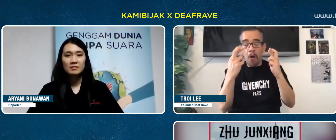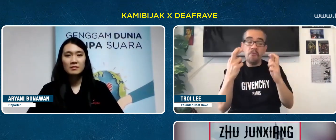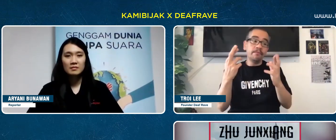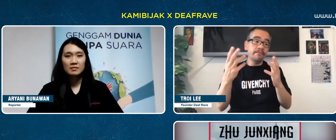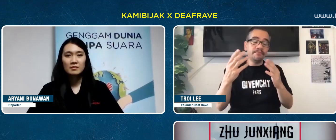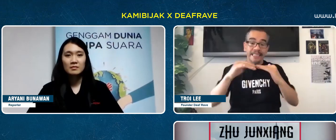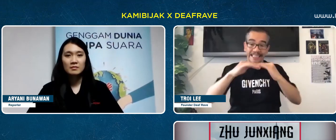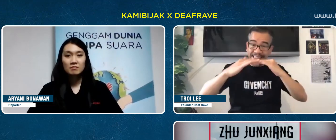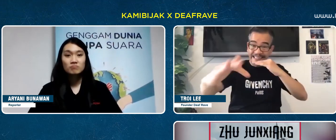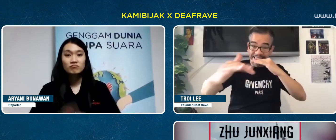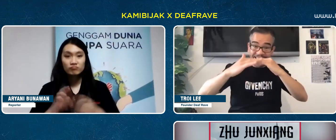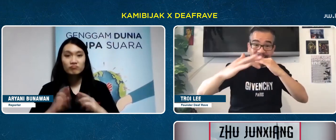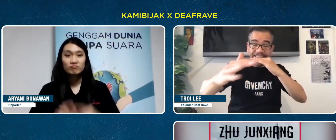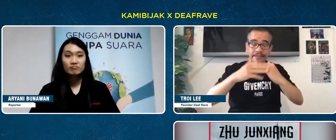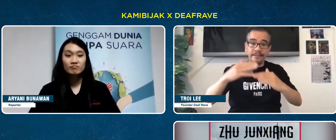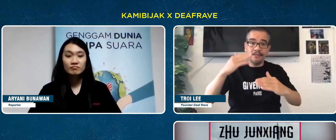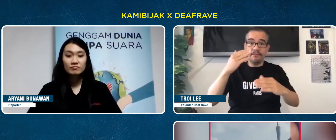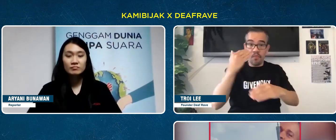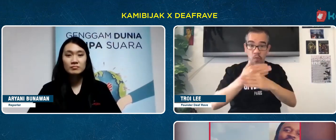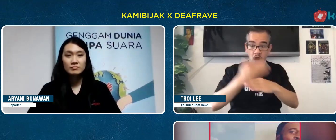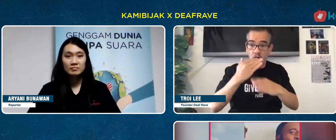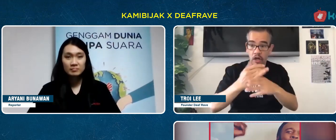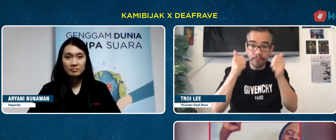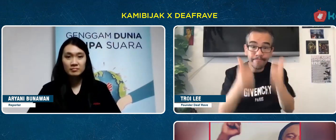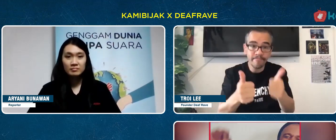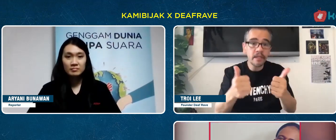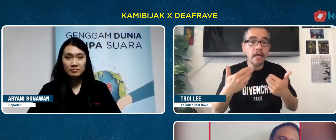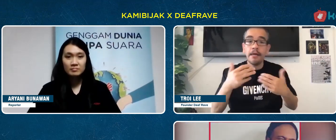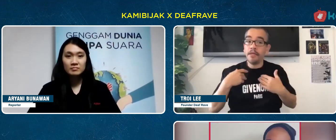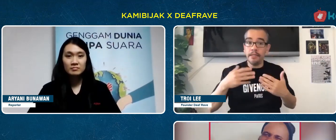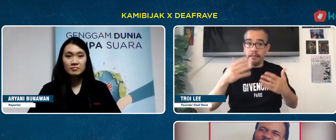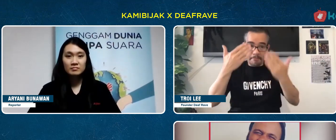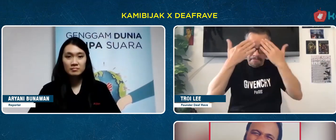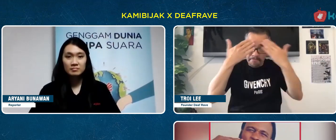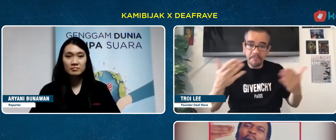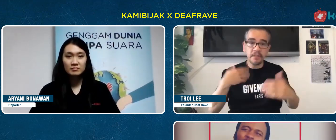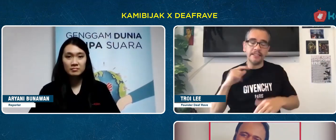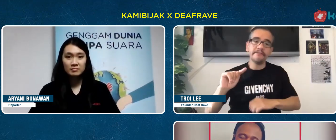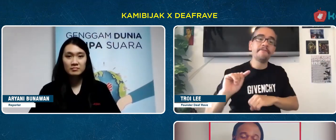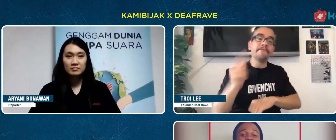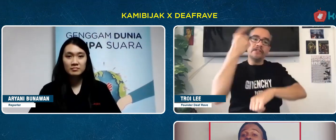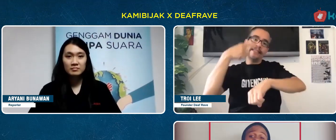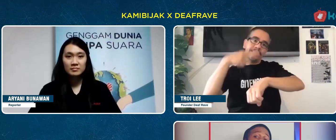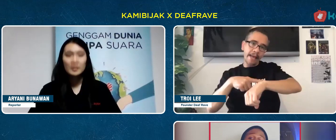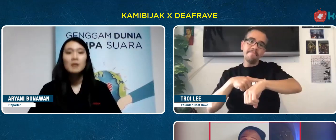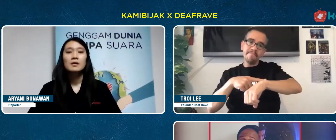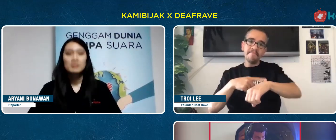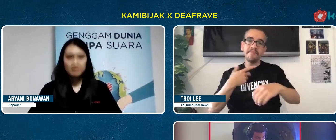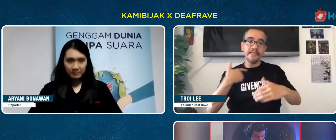I hope the live streaming will run smoothly, I don't know how did it turn out, because the first time too,